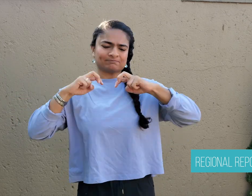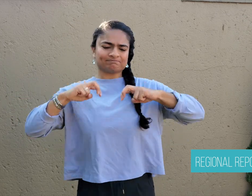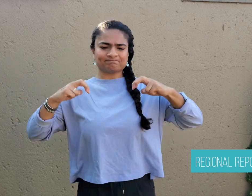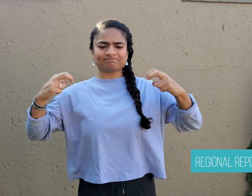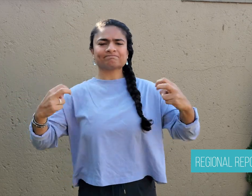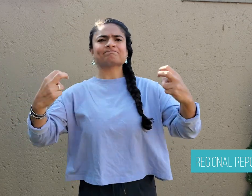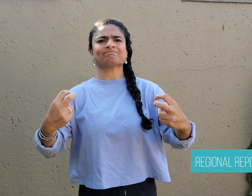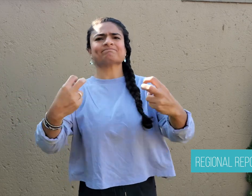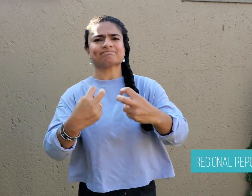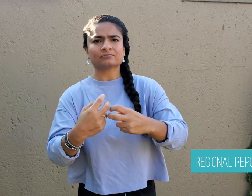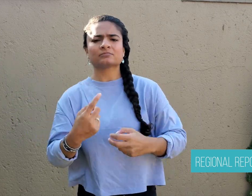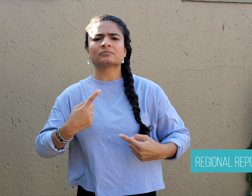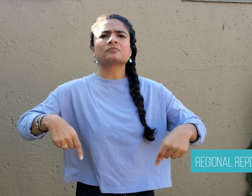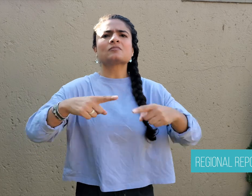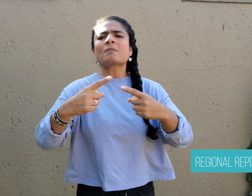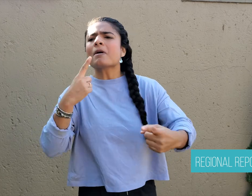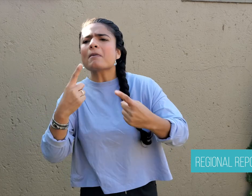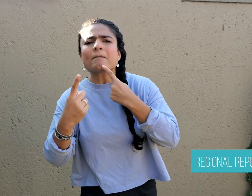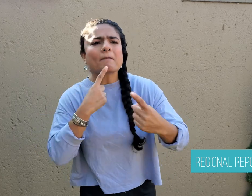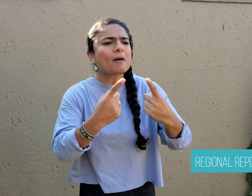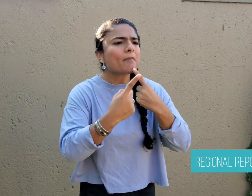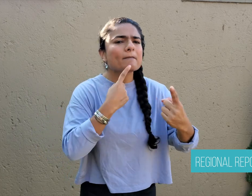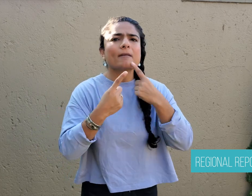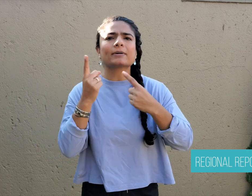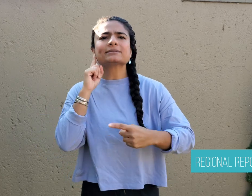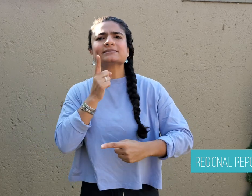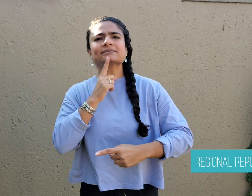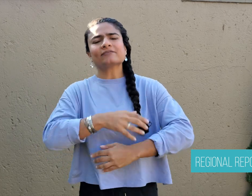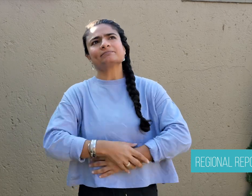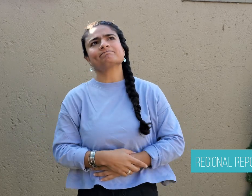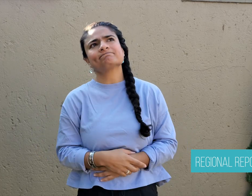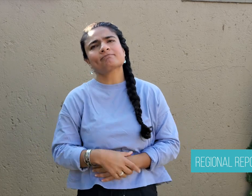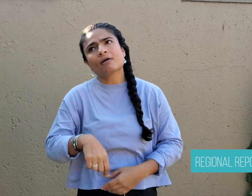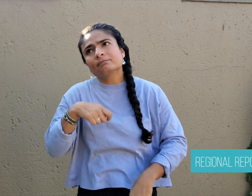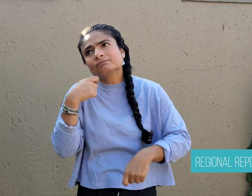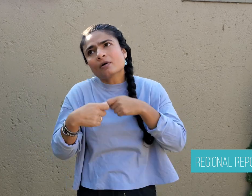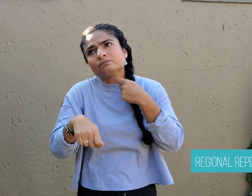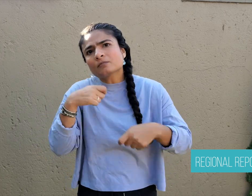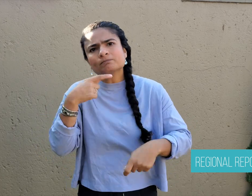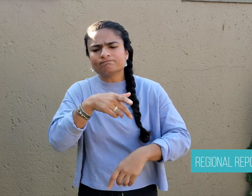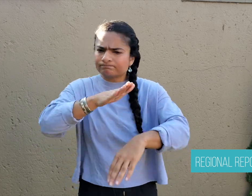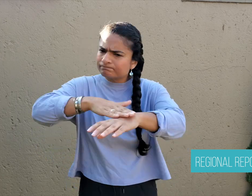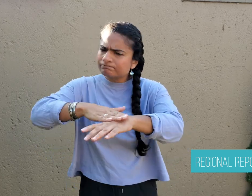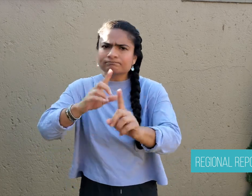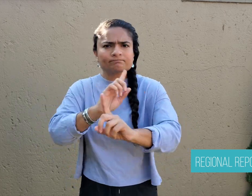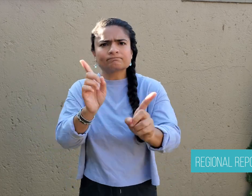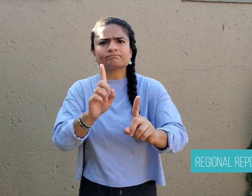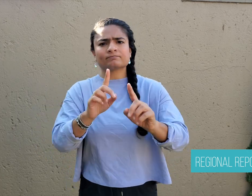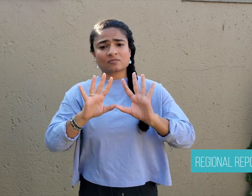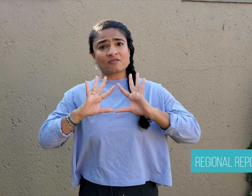member witnessed his family chatting together with the Deaf person